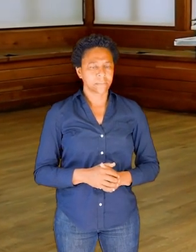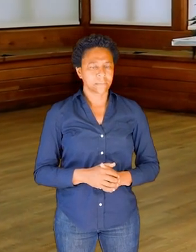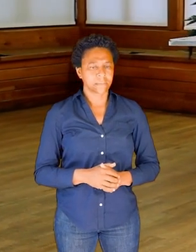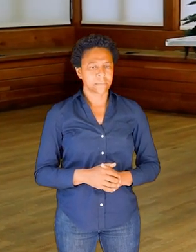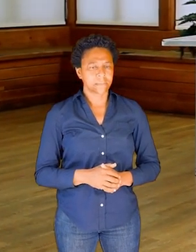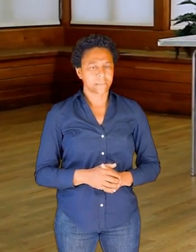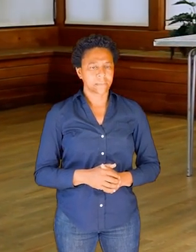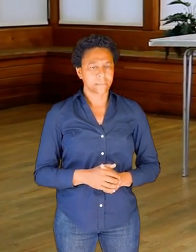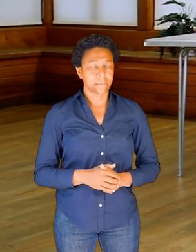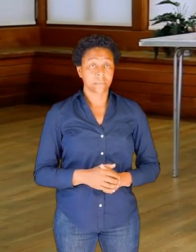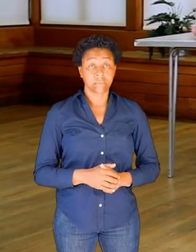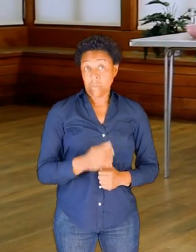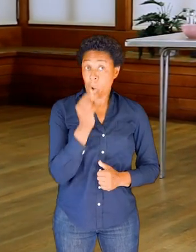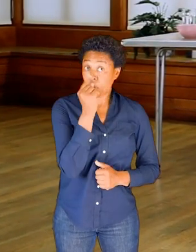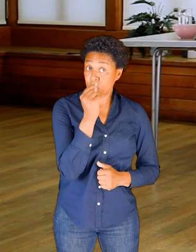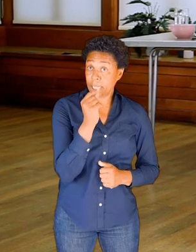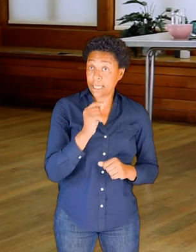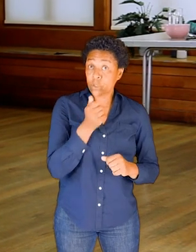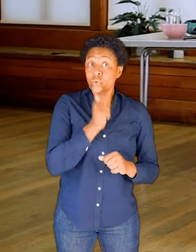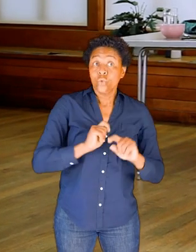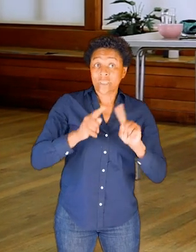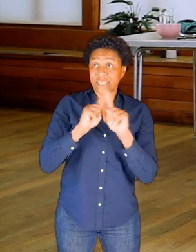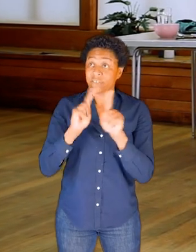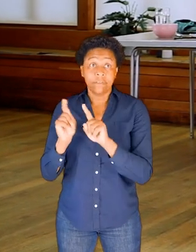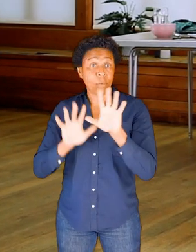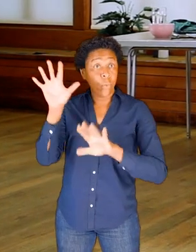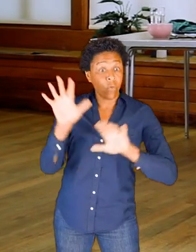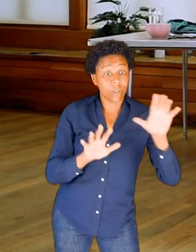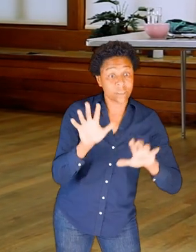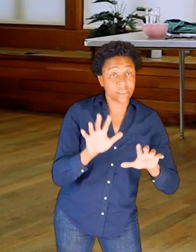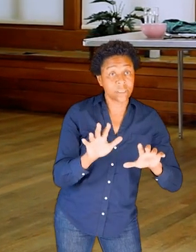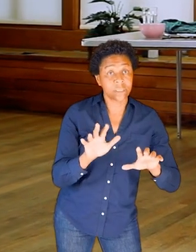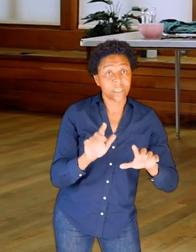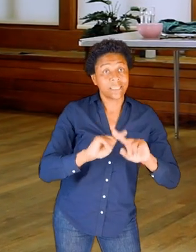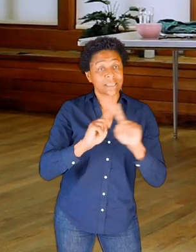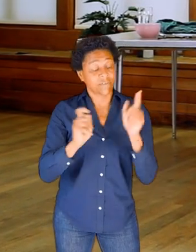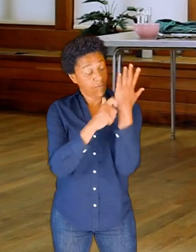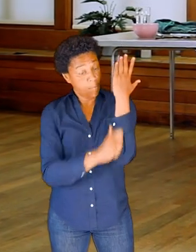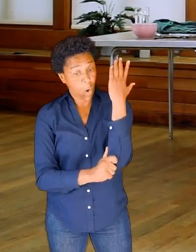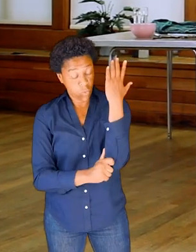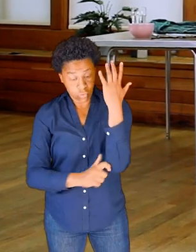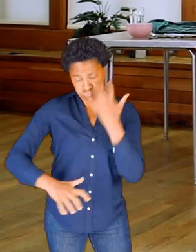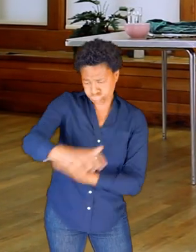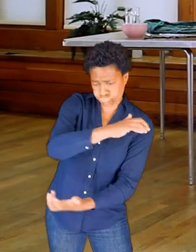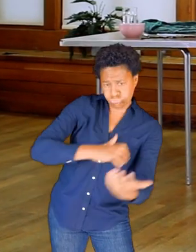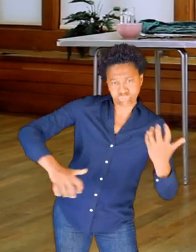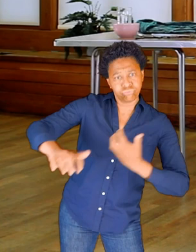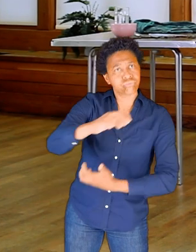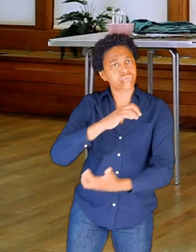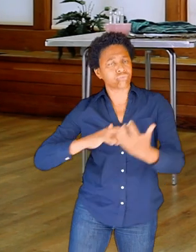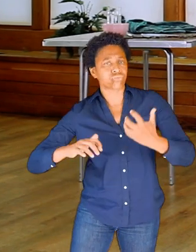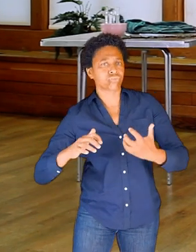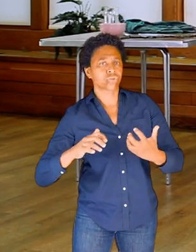And perhaps combining different long bones to work together to draw